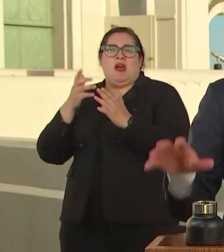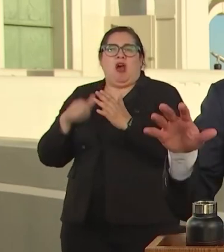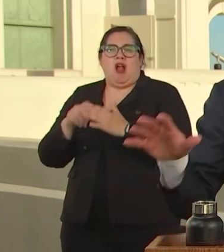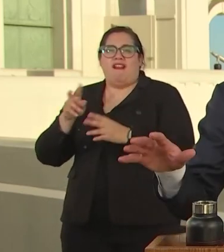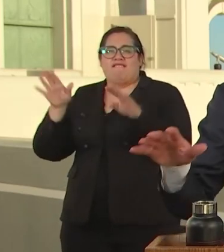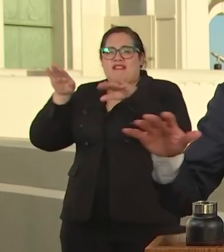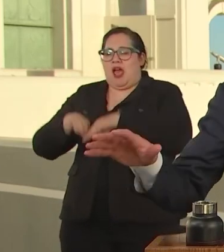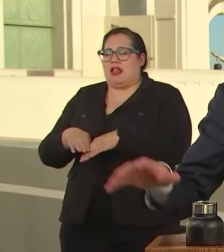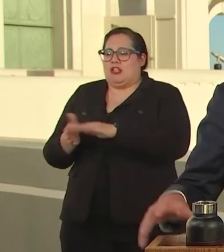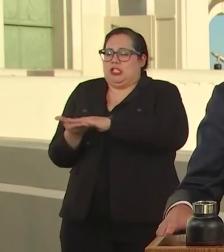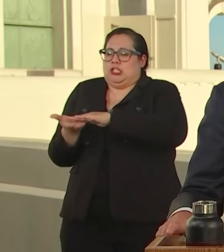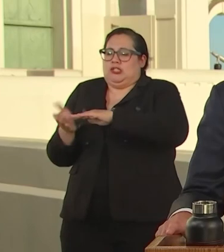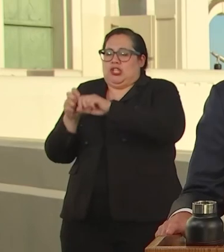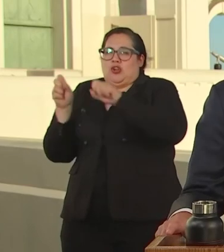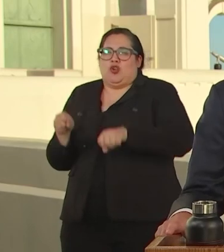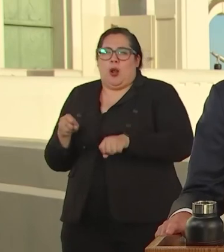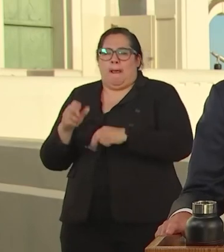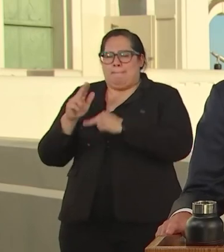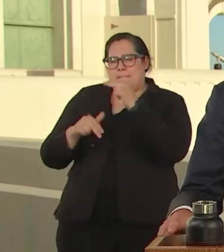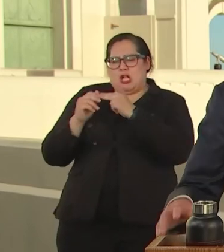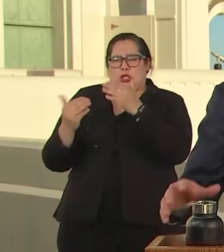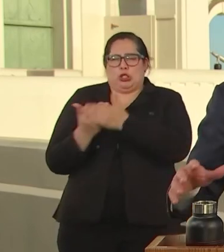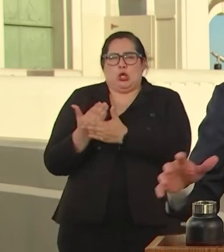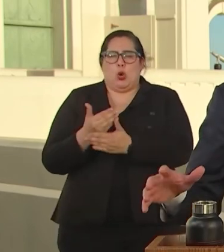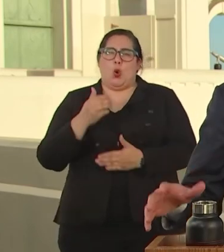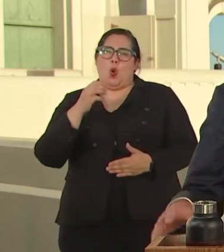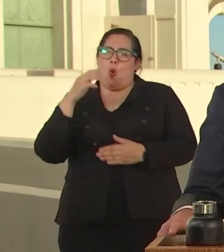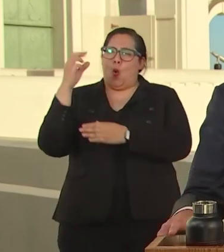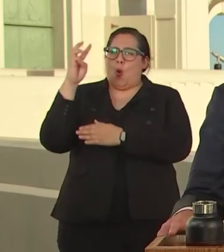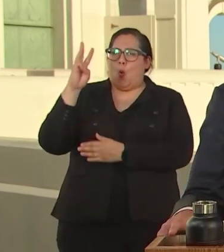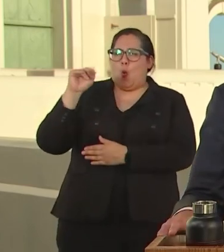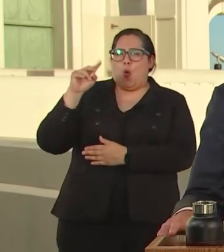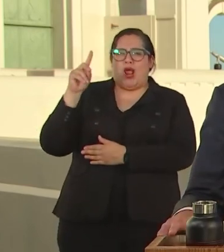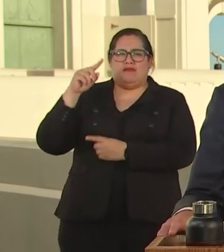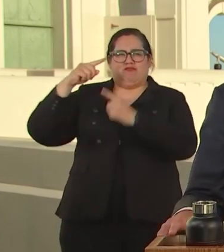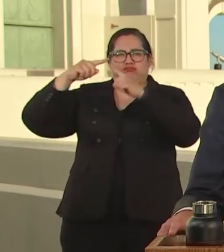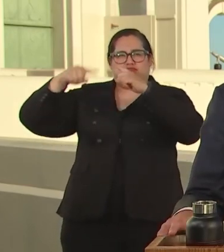WE'LL BUILD A NEW WIND FARM IN MEXICO.